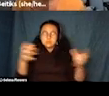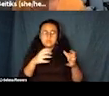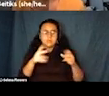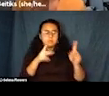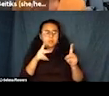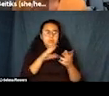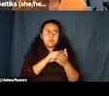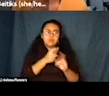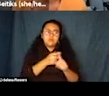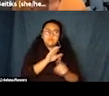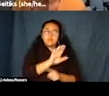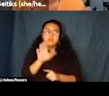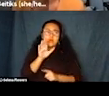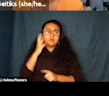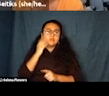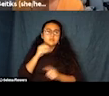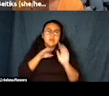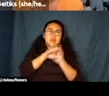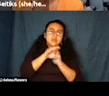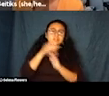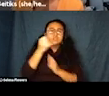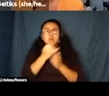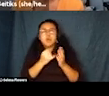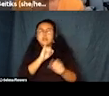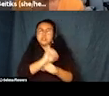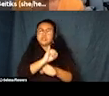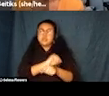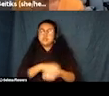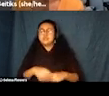heard so many stories of how exclusionary art